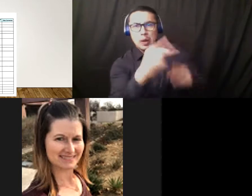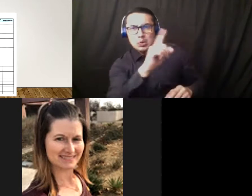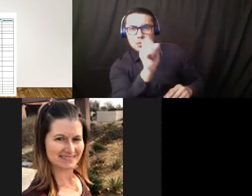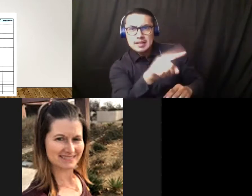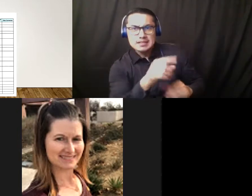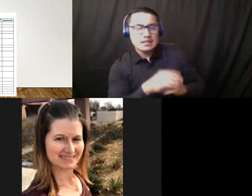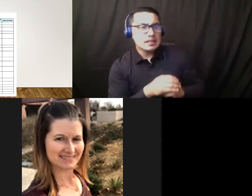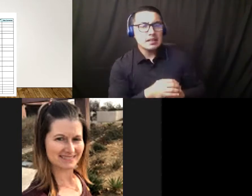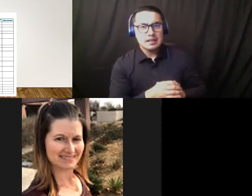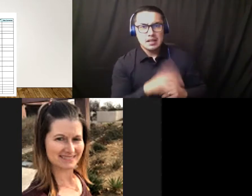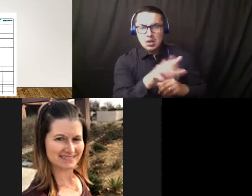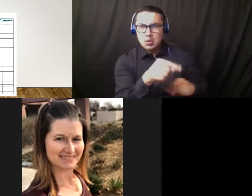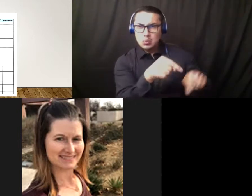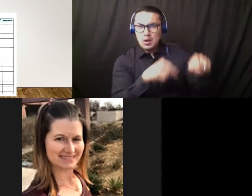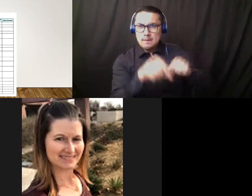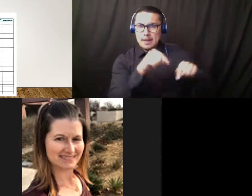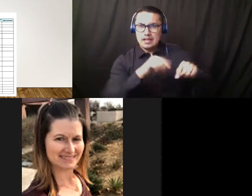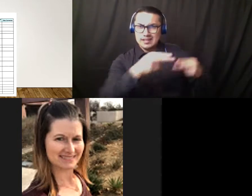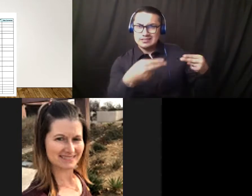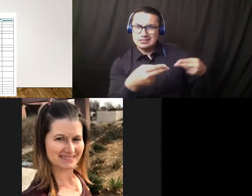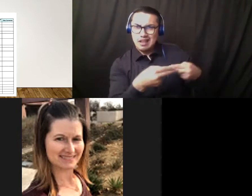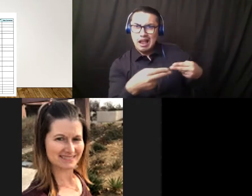go back going back to the slide where the uh, one of